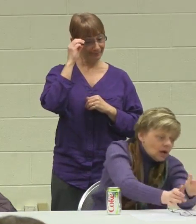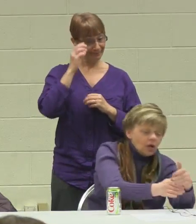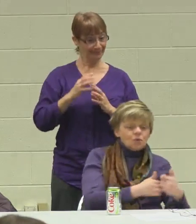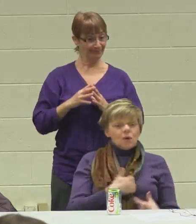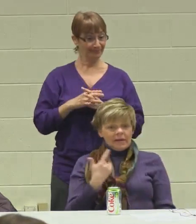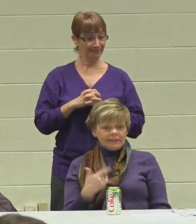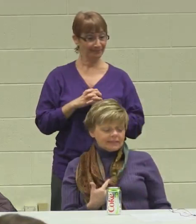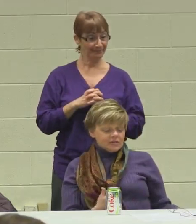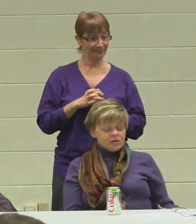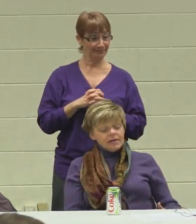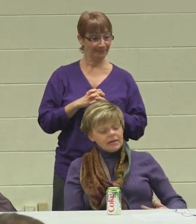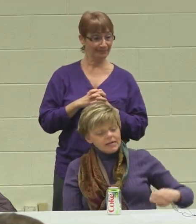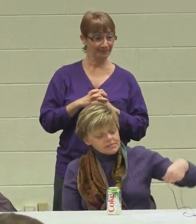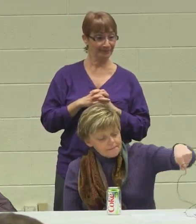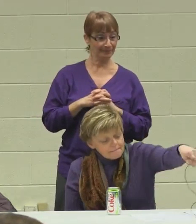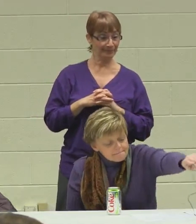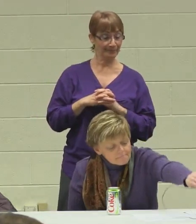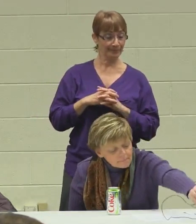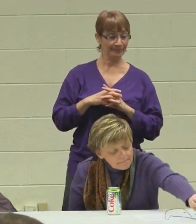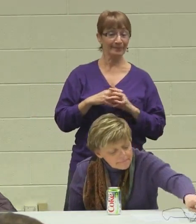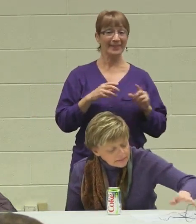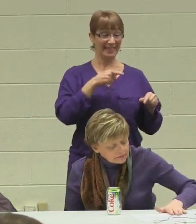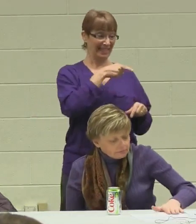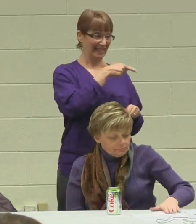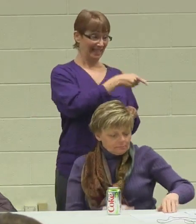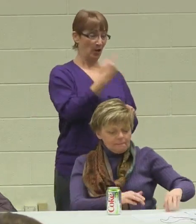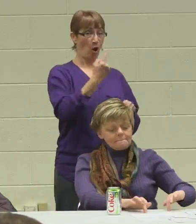All the while Nick's educating us.